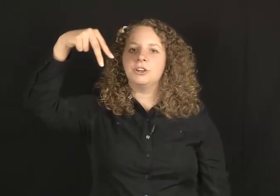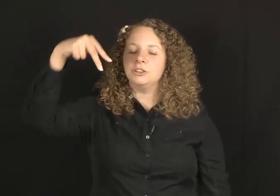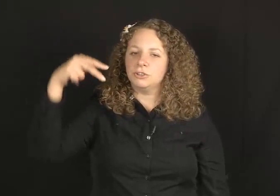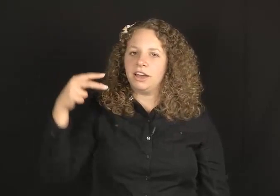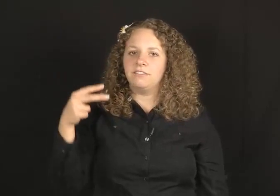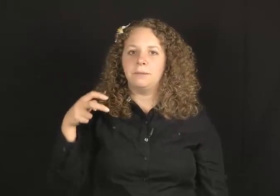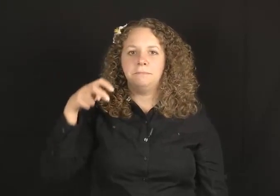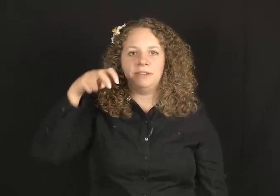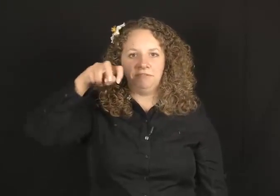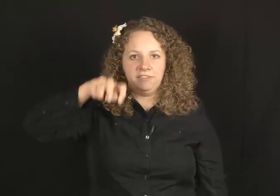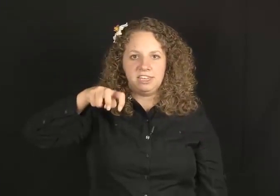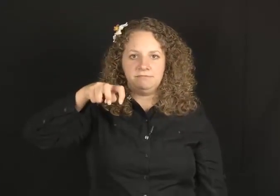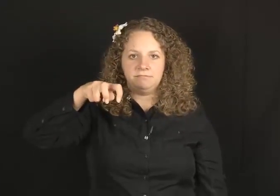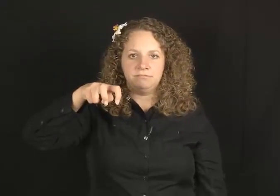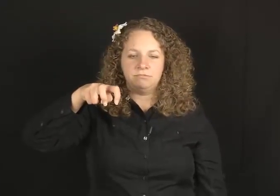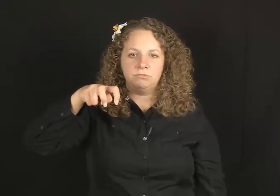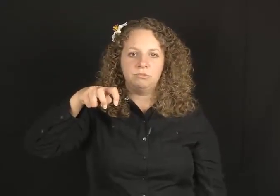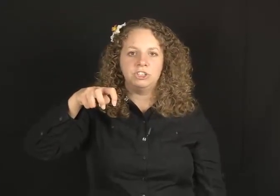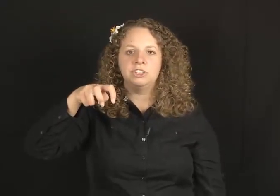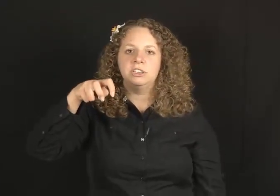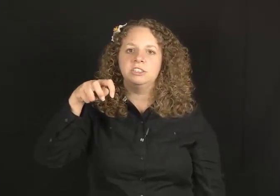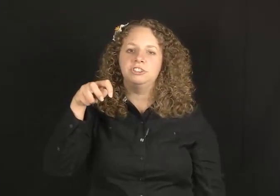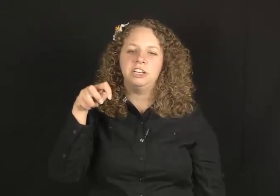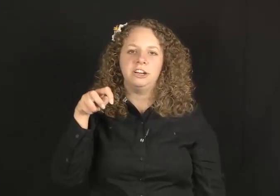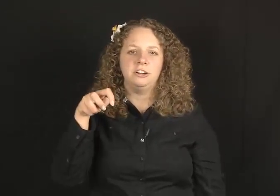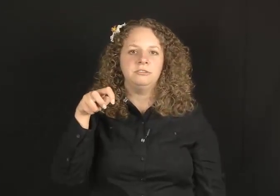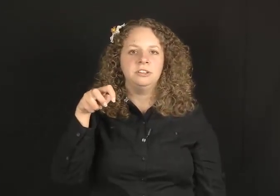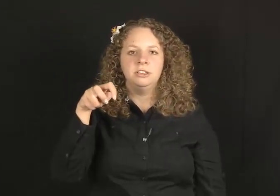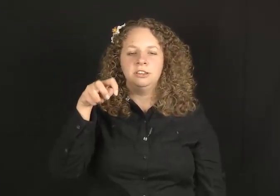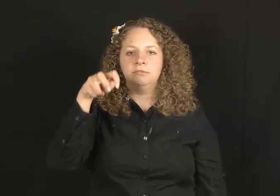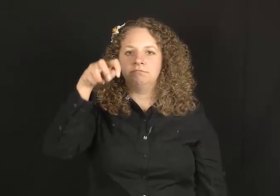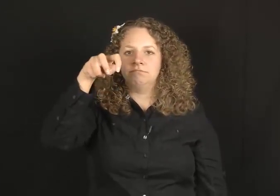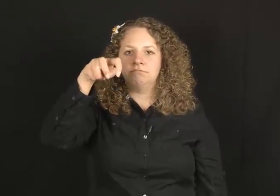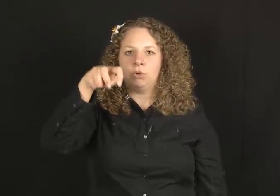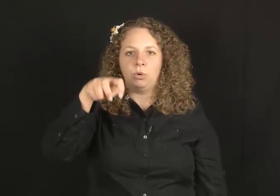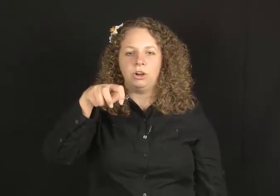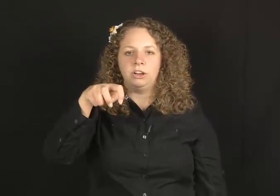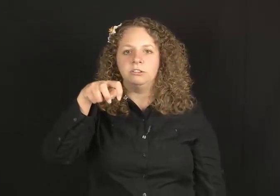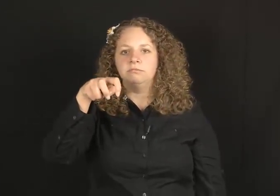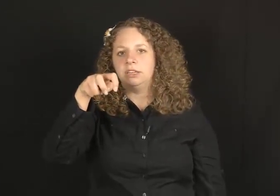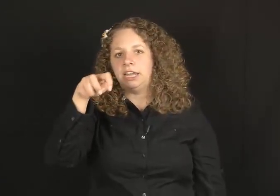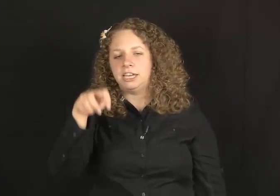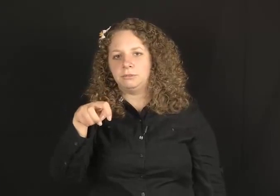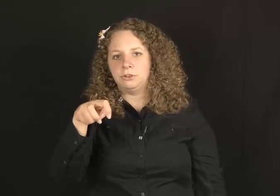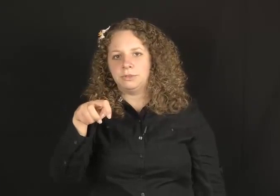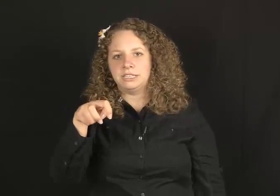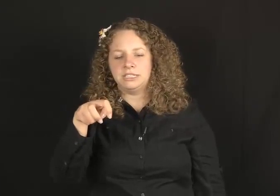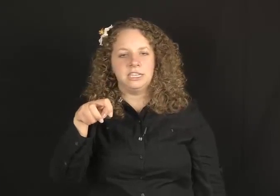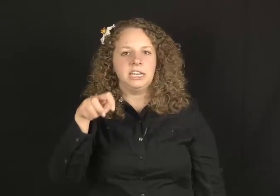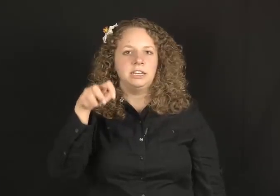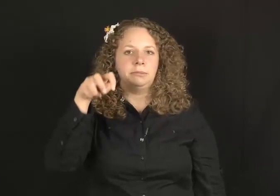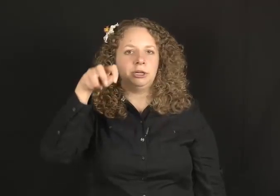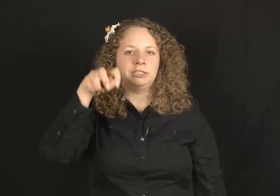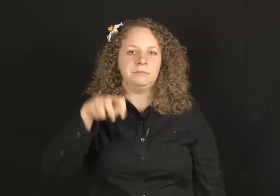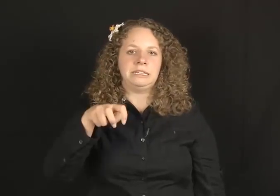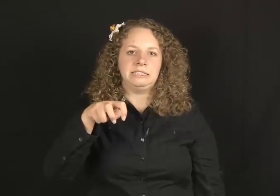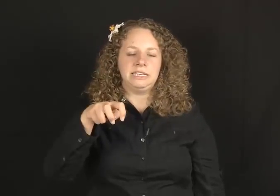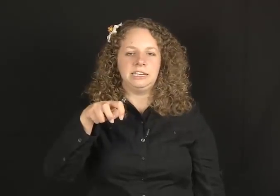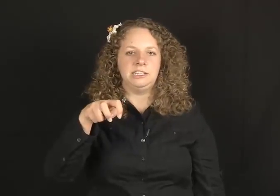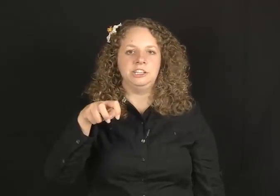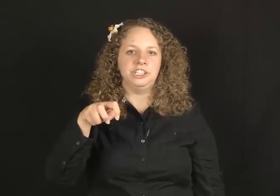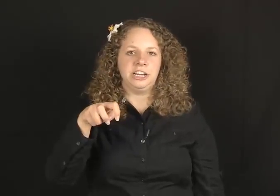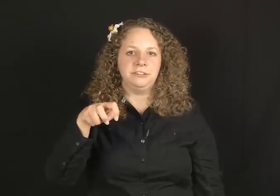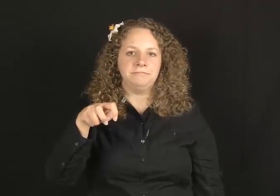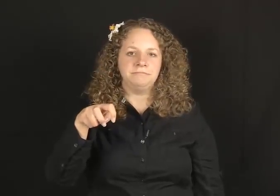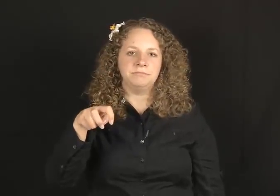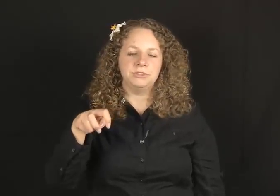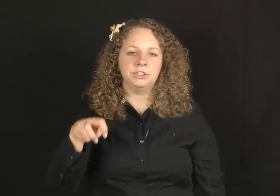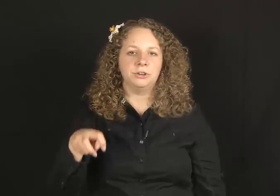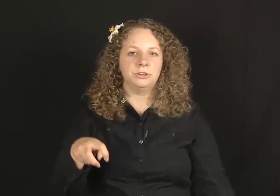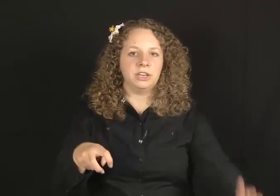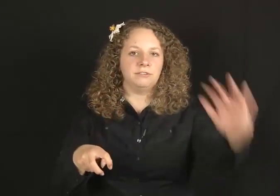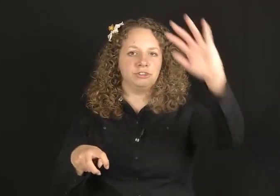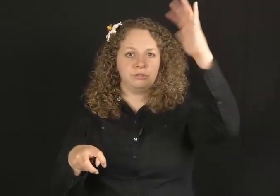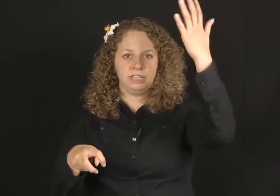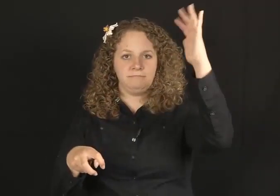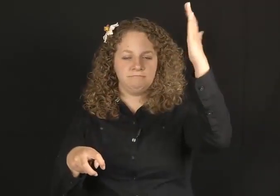You can also have a CL-bent V: chair, person or animal seated, so you can have a tree,